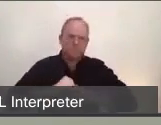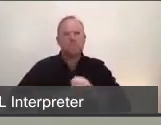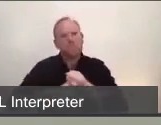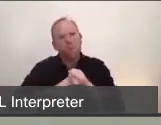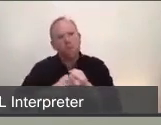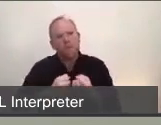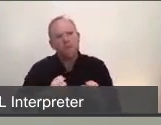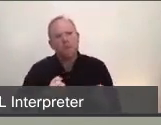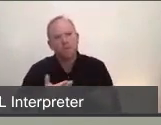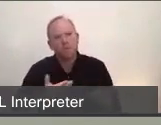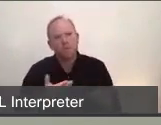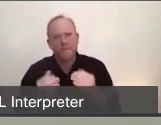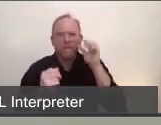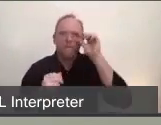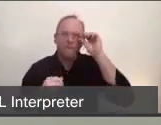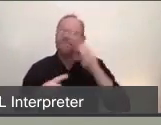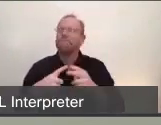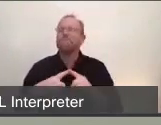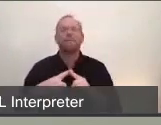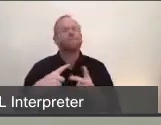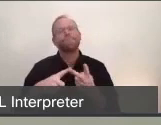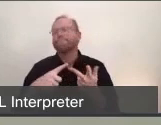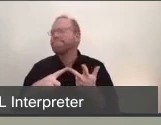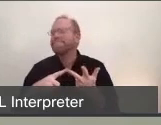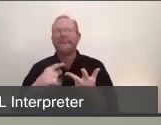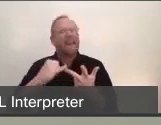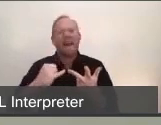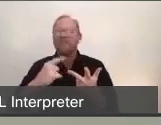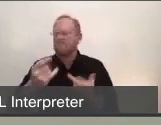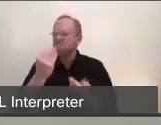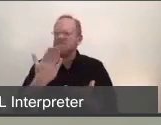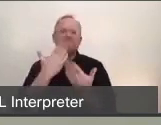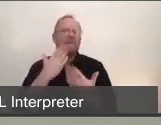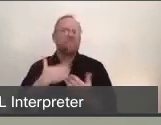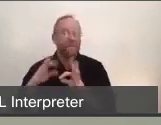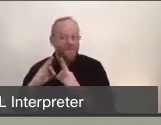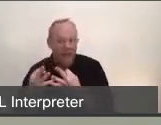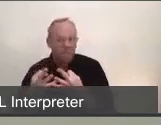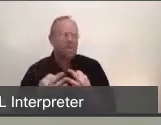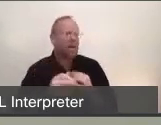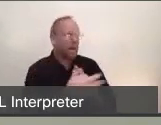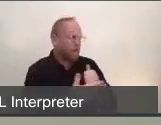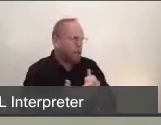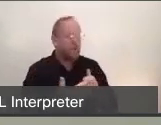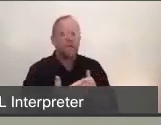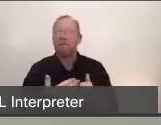And last, but not least, to my family, and to the families of all the helpers who are out there. They share us with you in our emergency response,